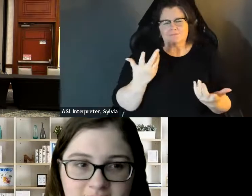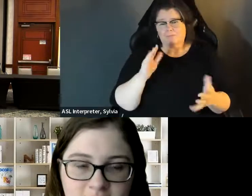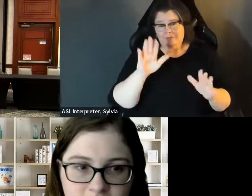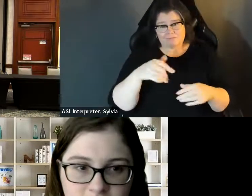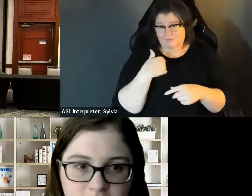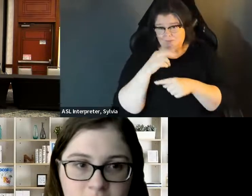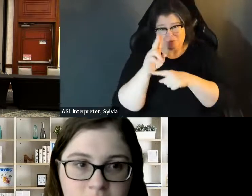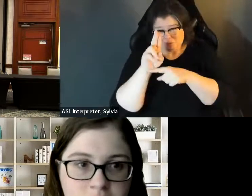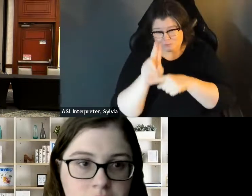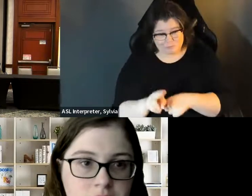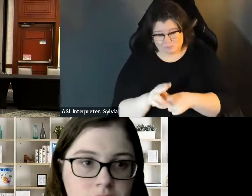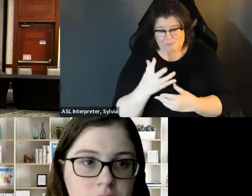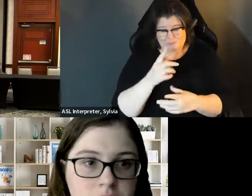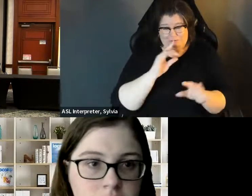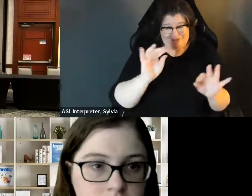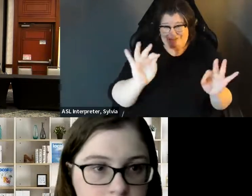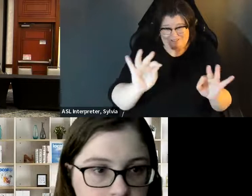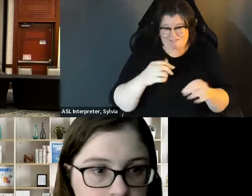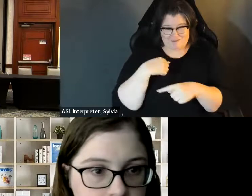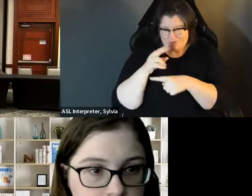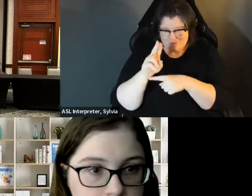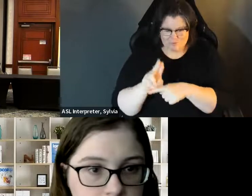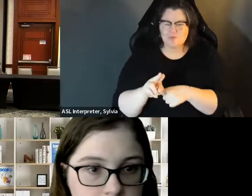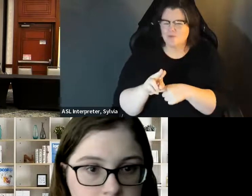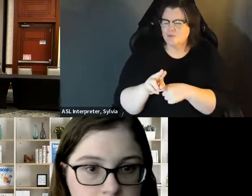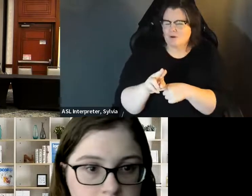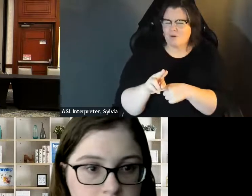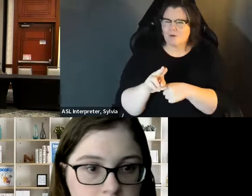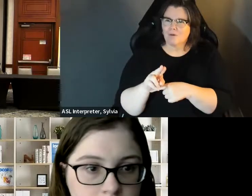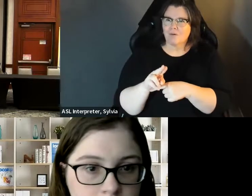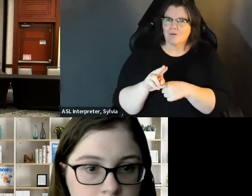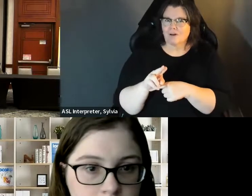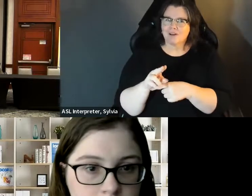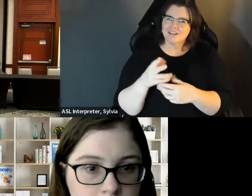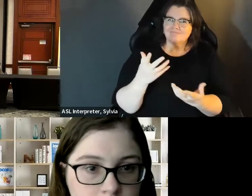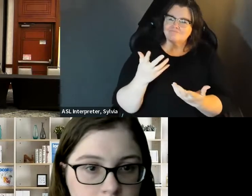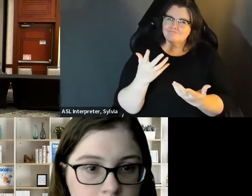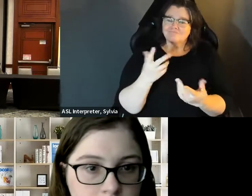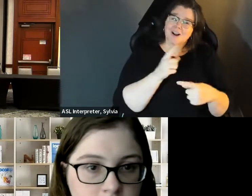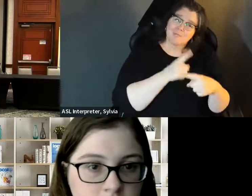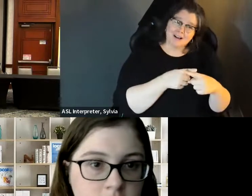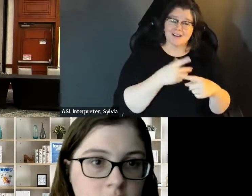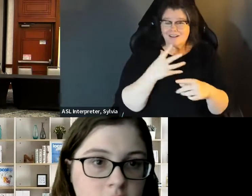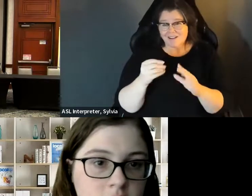We've been face negative stuff all our lives, So call me names. bullied, we've been faced negative stuff all our lives so call me names, I'm used to that. Oh, well. Big deal.